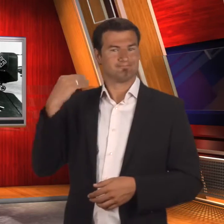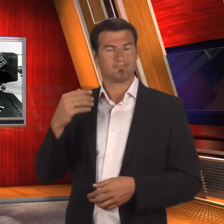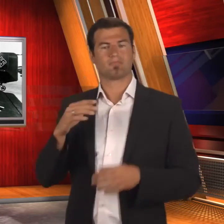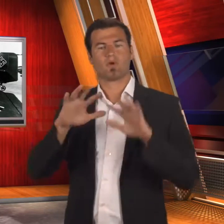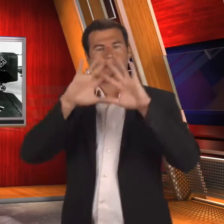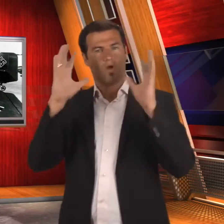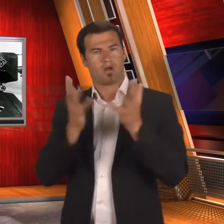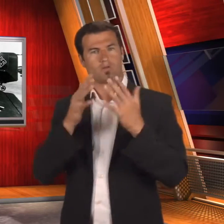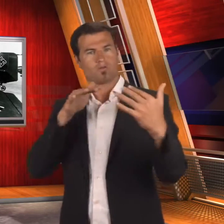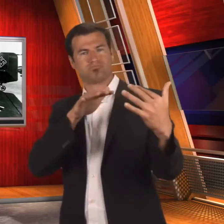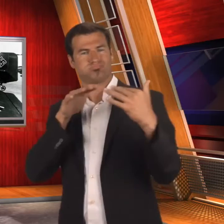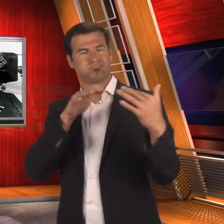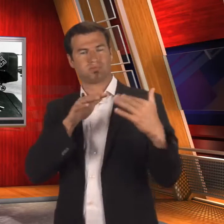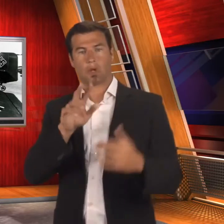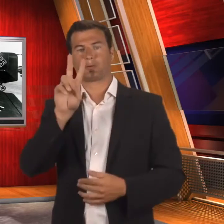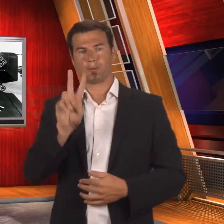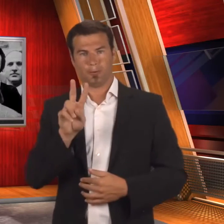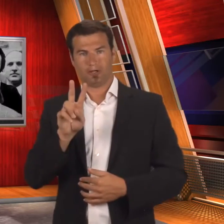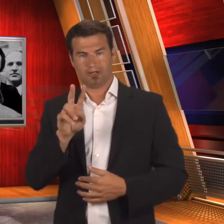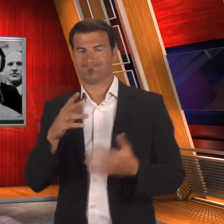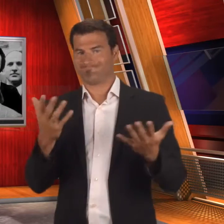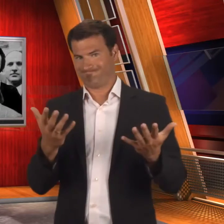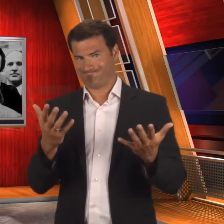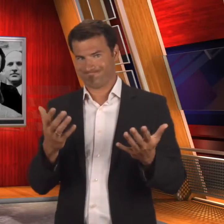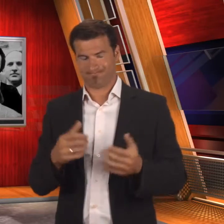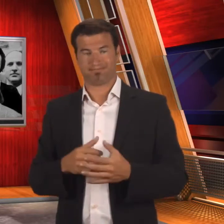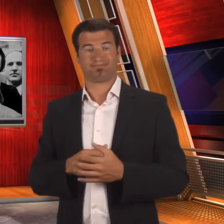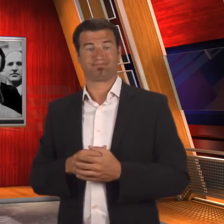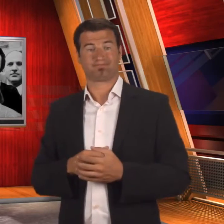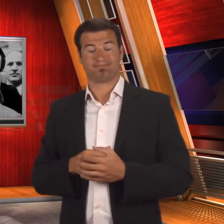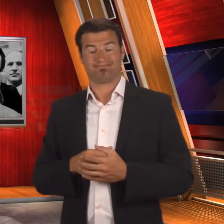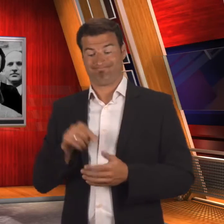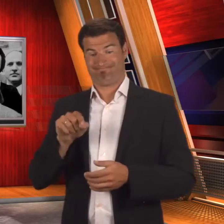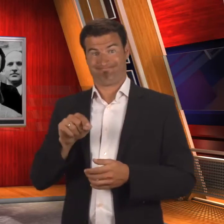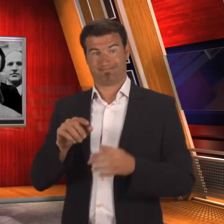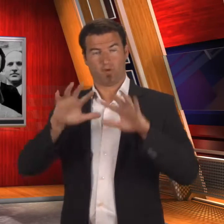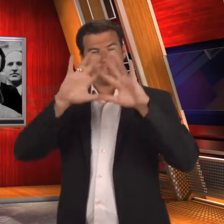to World War II.